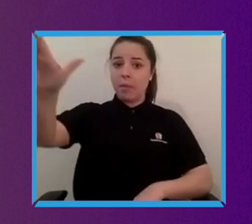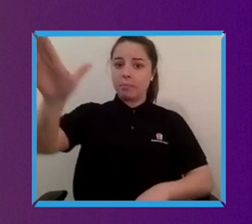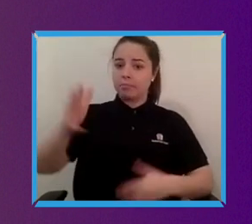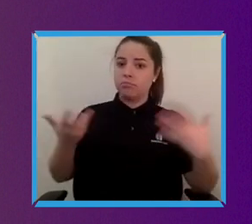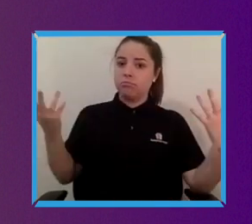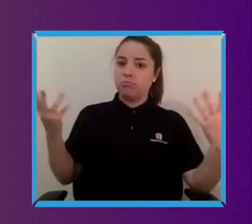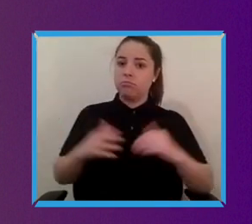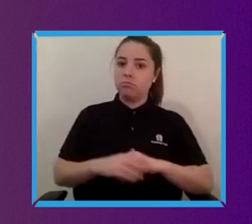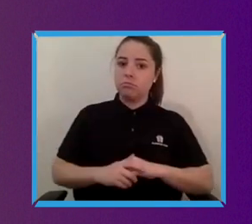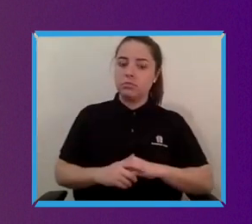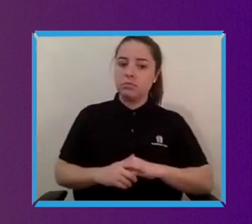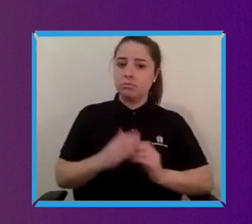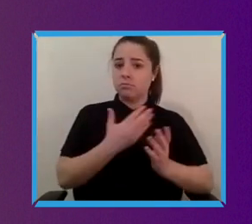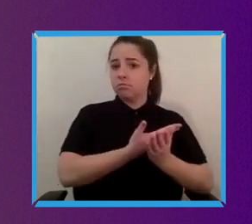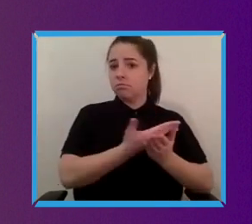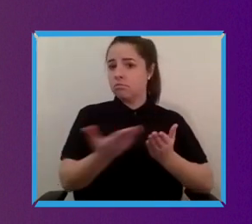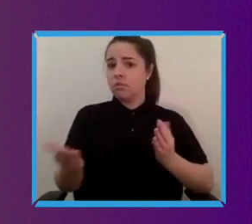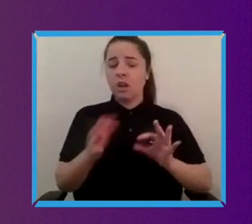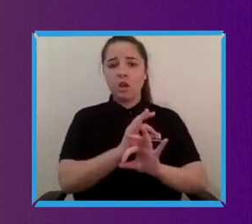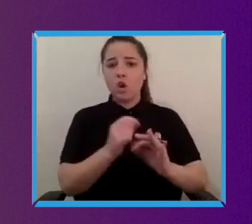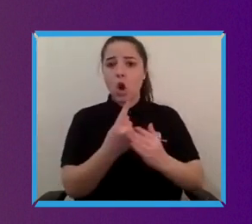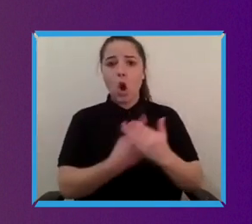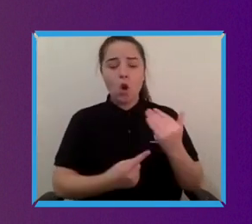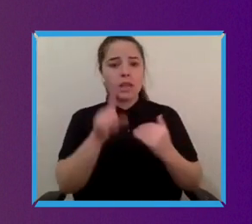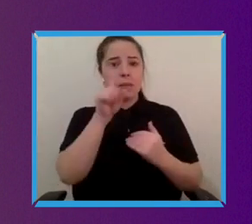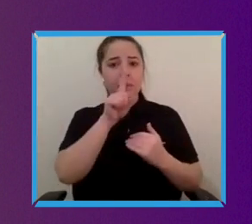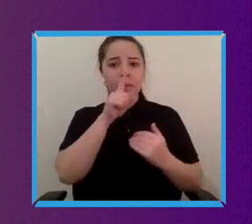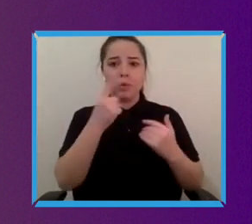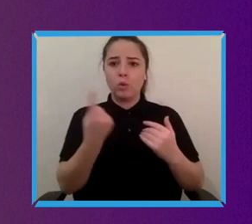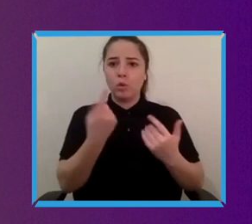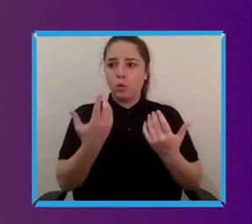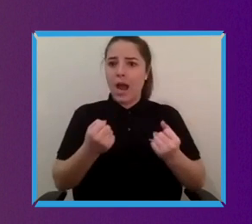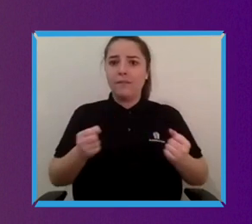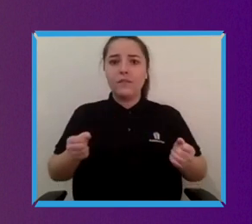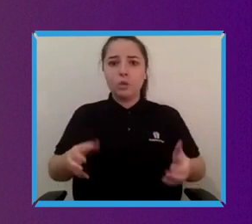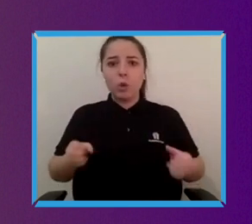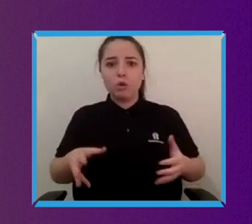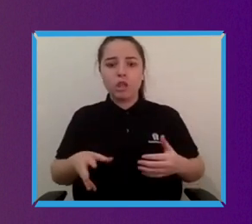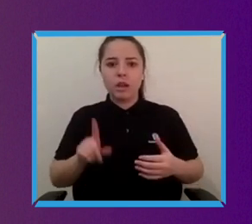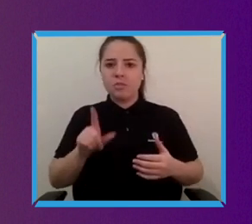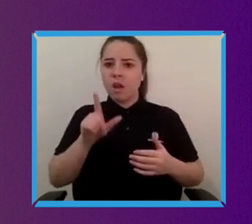for not just people who are using wheelchairs but it also solves it